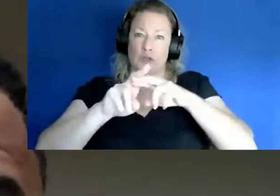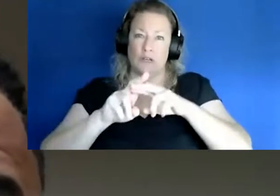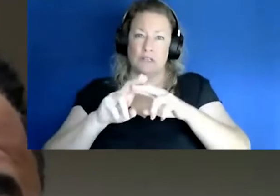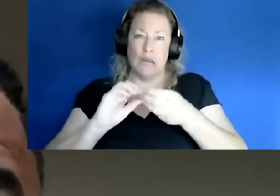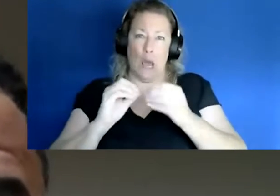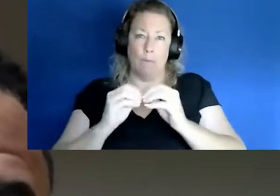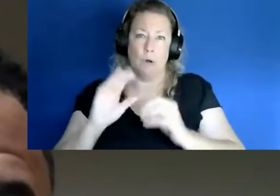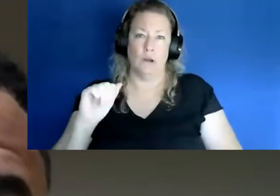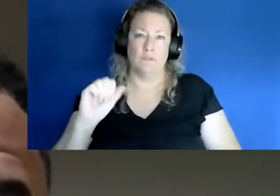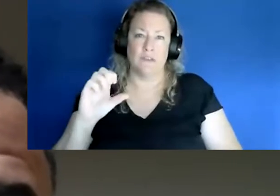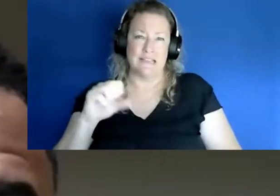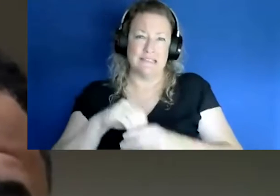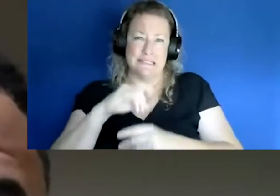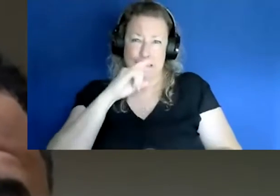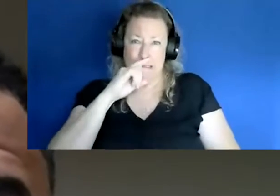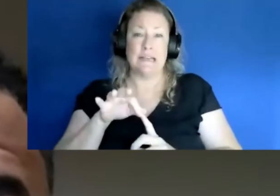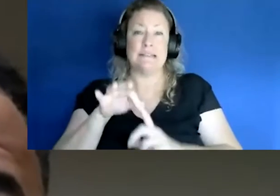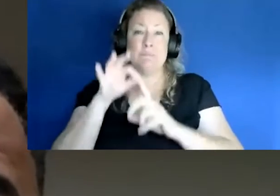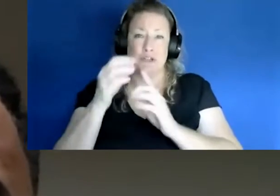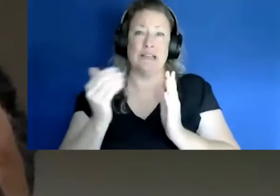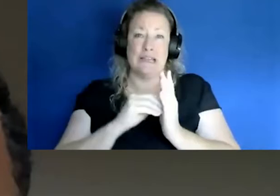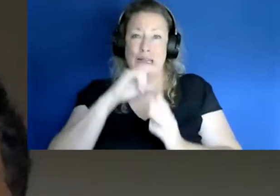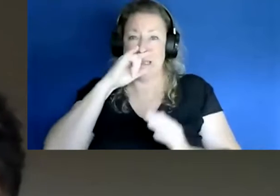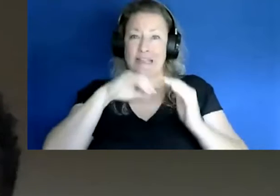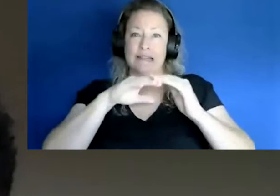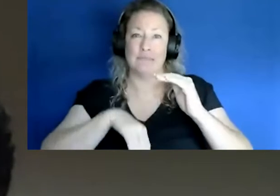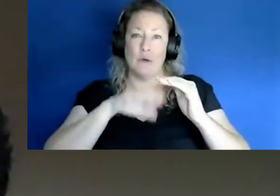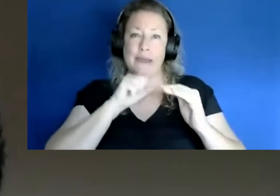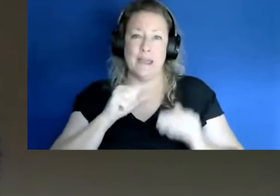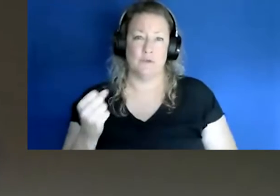of among kids. Especially again those kids that are under the age of 12.